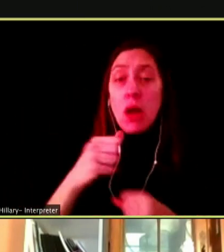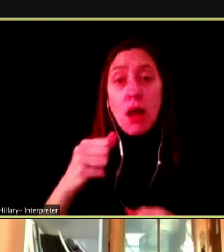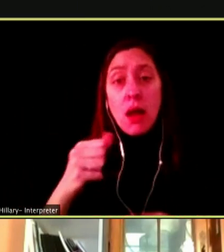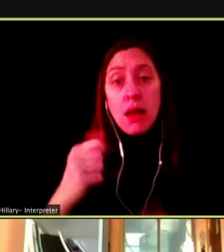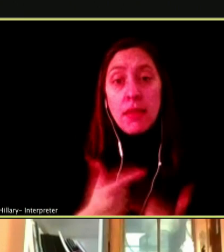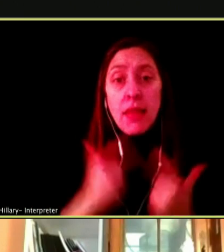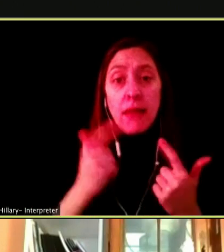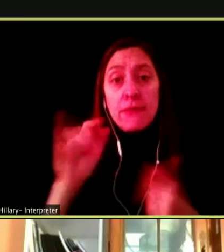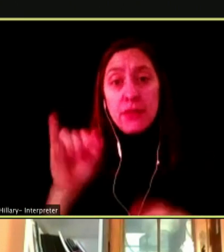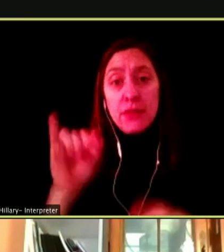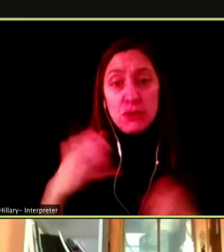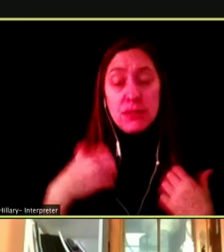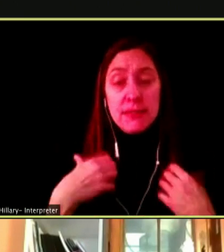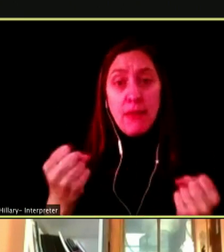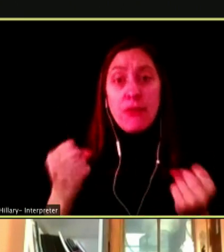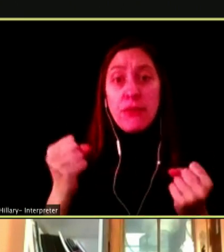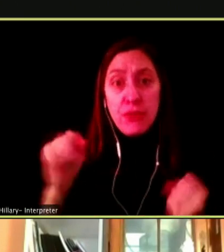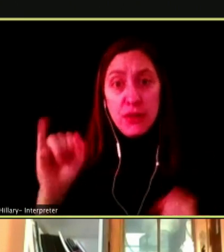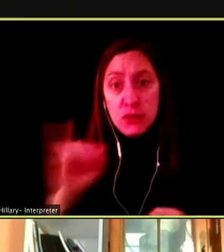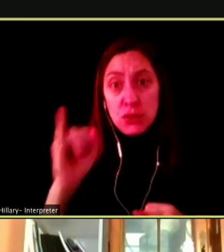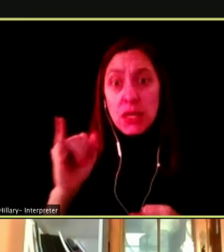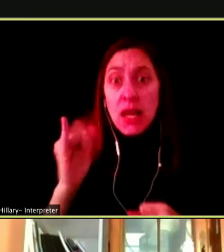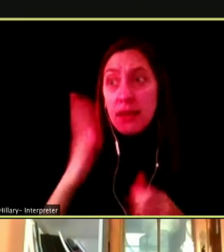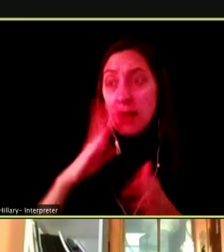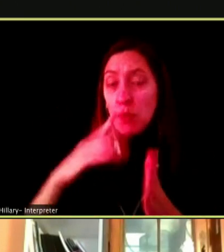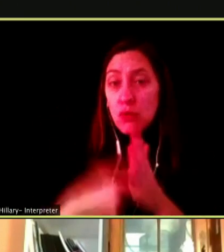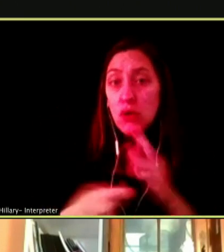THEY'RE GOING TO CHARGE YOU AN ADDITIONAL FEE BECAUSE YOU SMOKE BECAUSE THEY UNDERSTAND